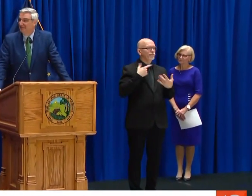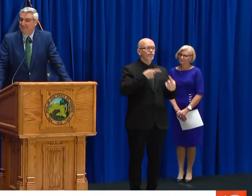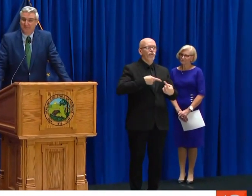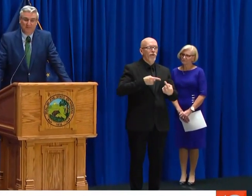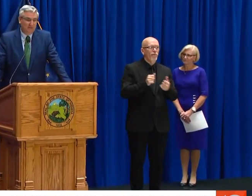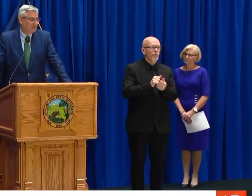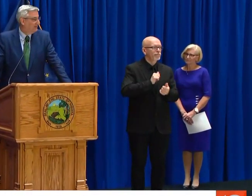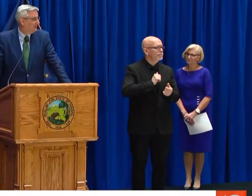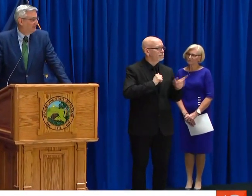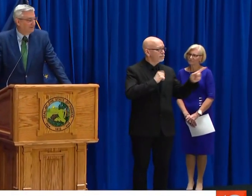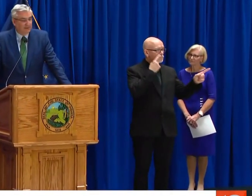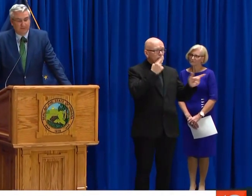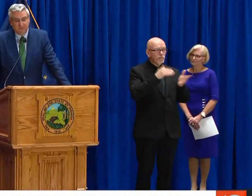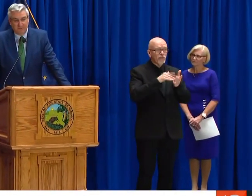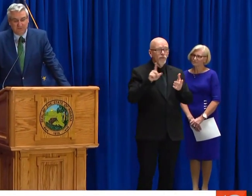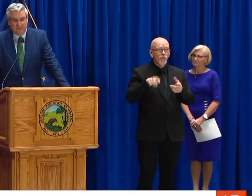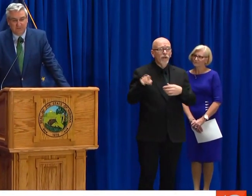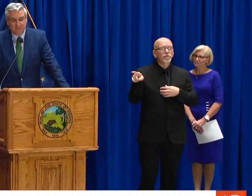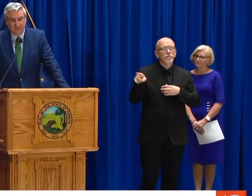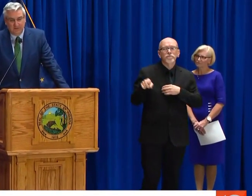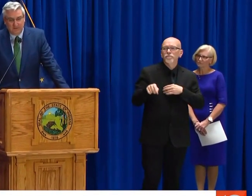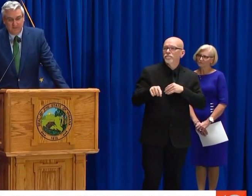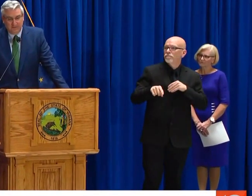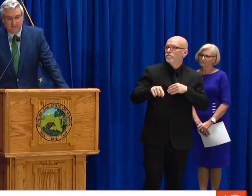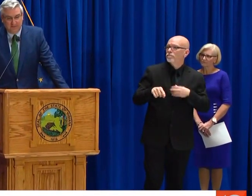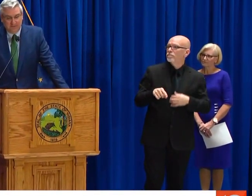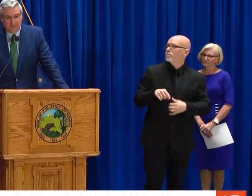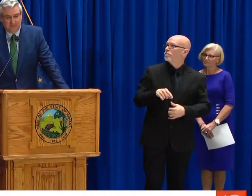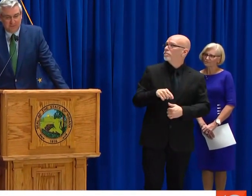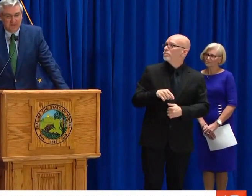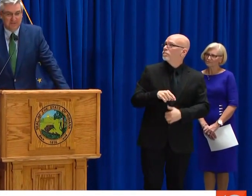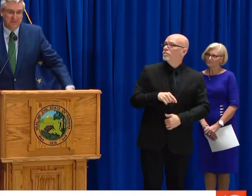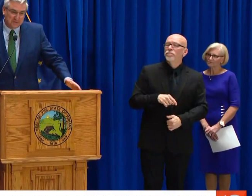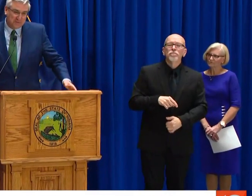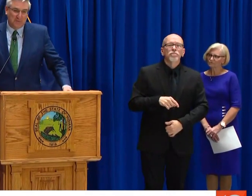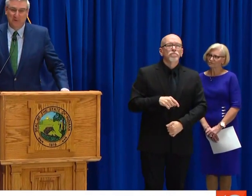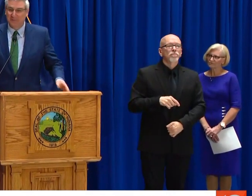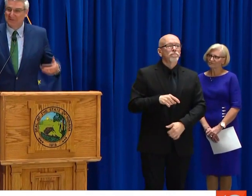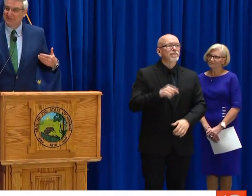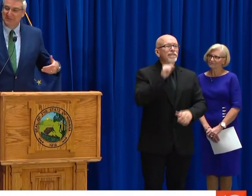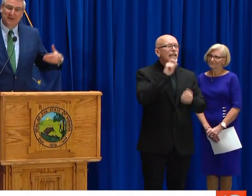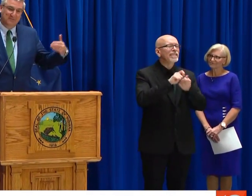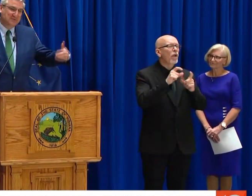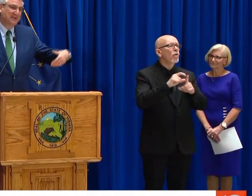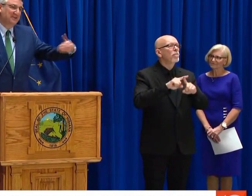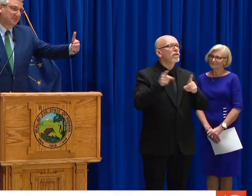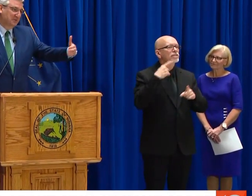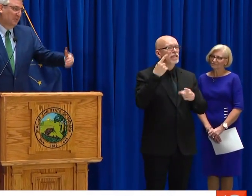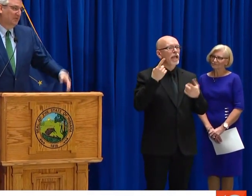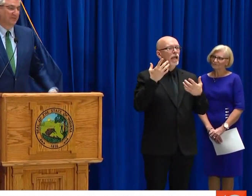DIDN'T GET THE QUESTION. I THINK THAT'S A GREAT QUESTION. IT'S ONE THAT WE'VE GRAPPLED WITH.